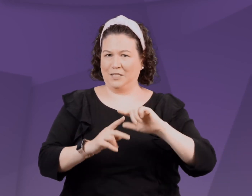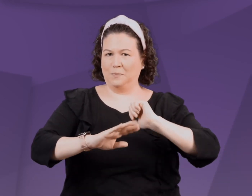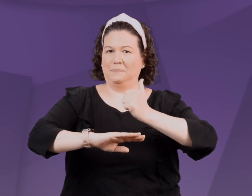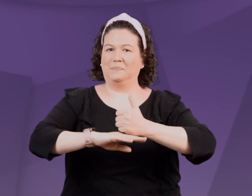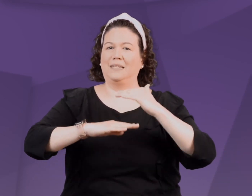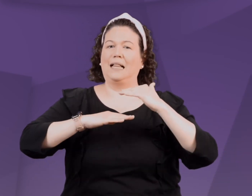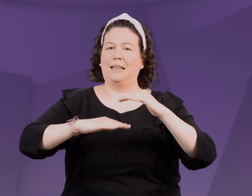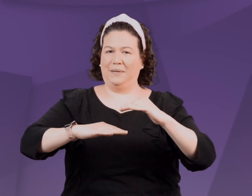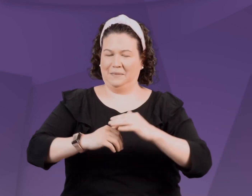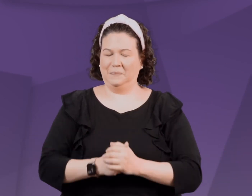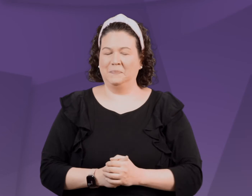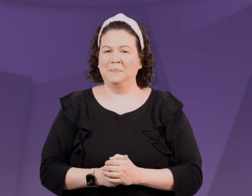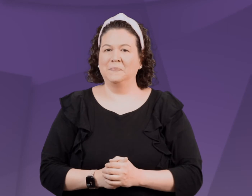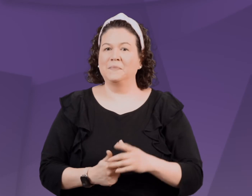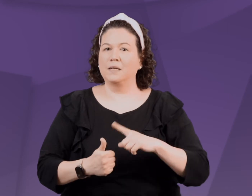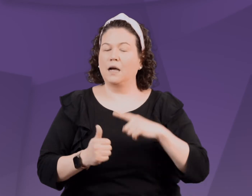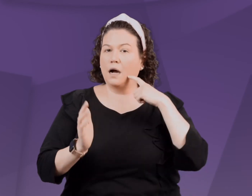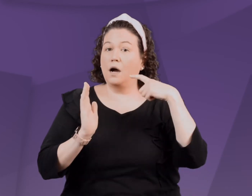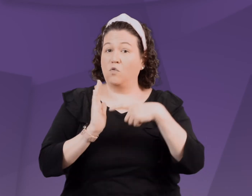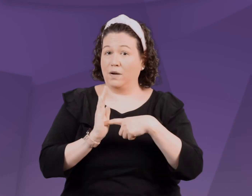I used ACT to set a limit with her.